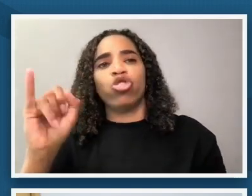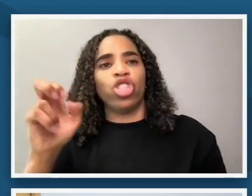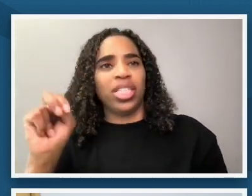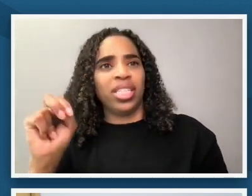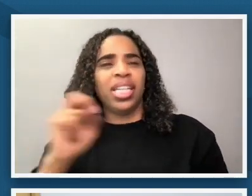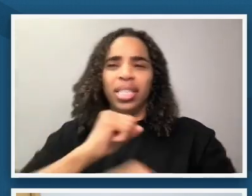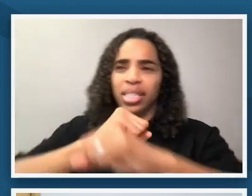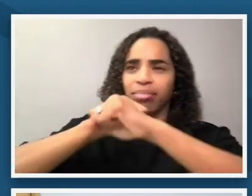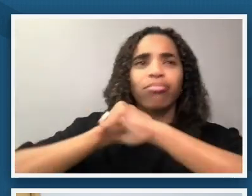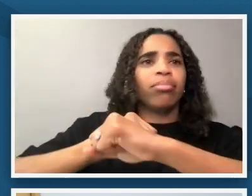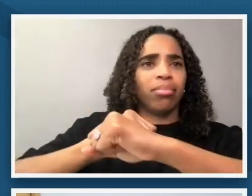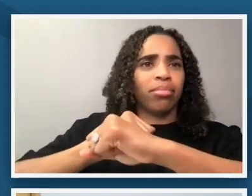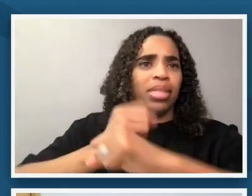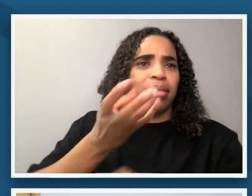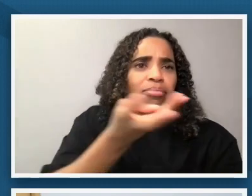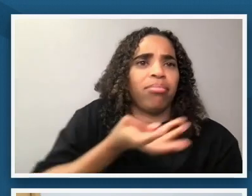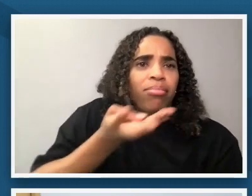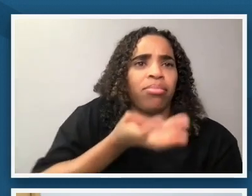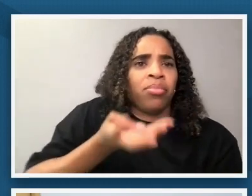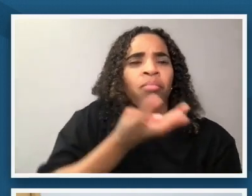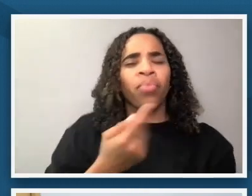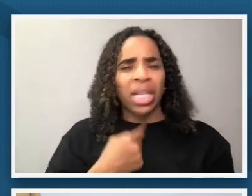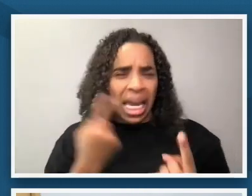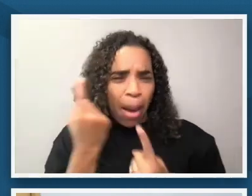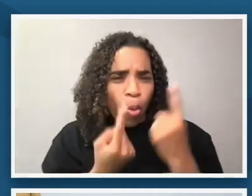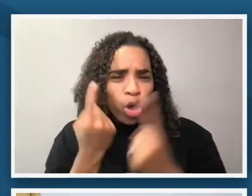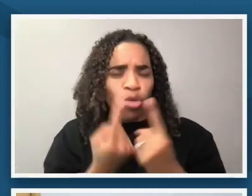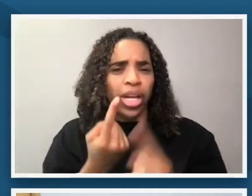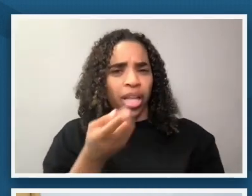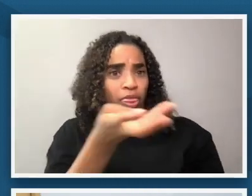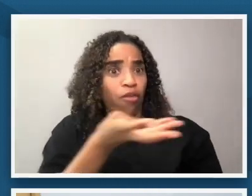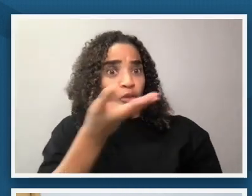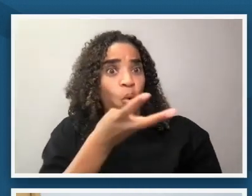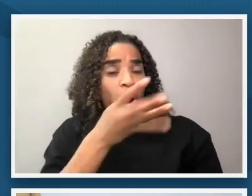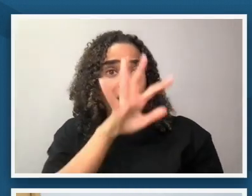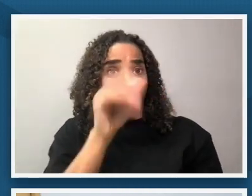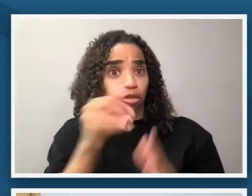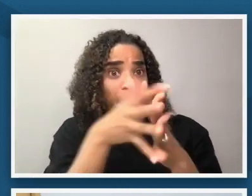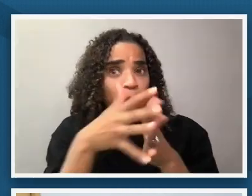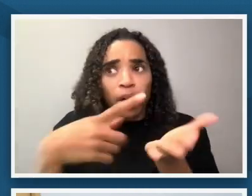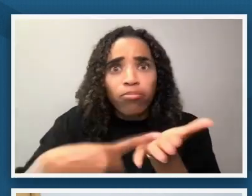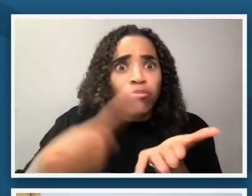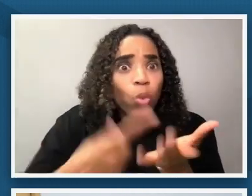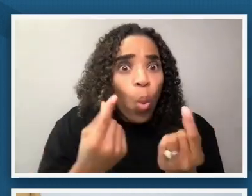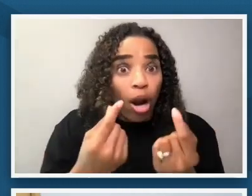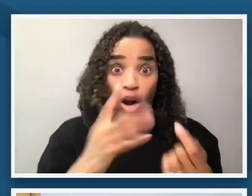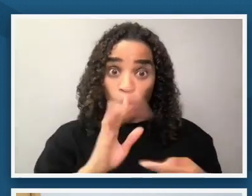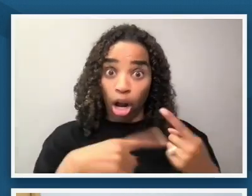and it makes me wonder what the conversation might be about could the